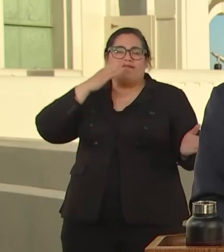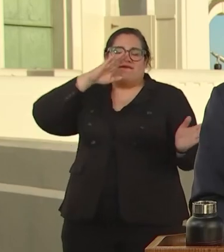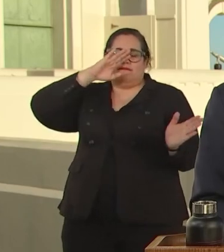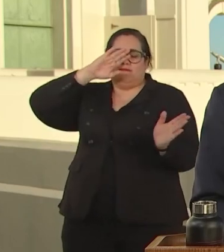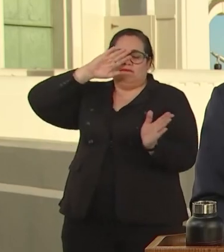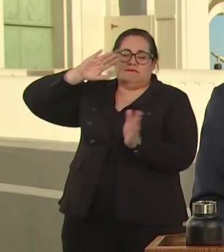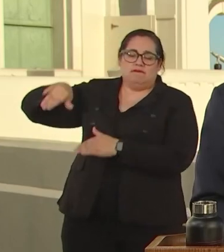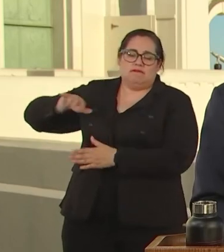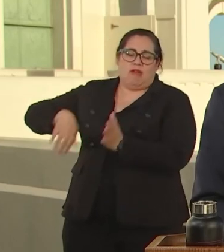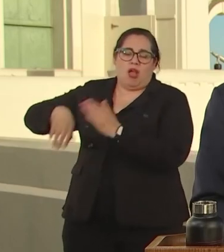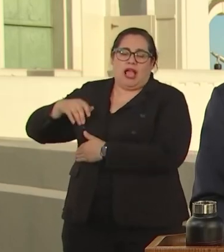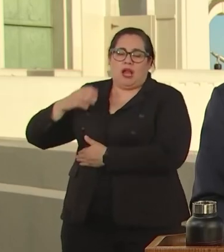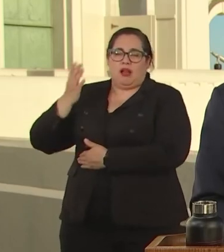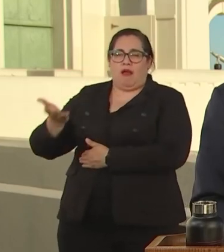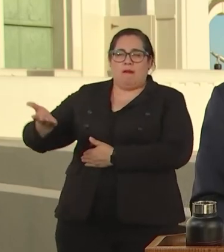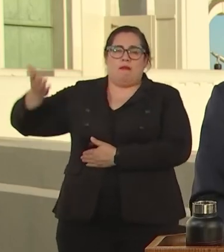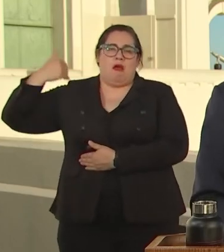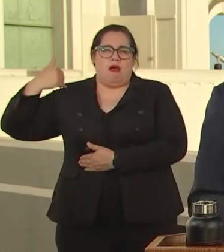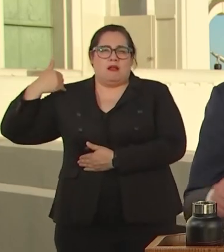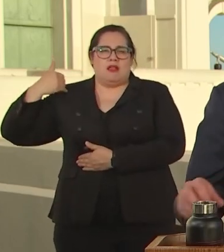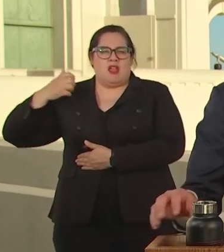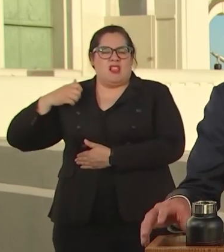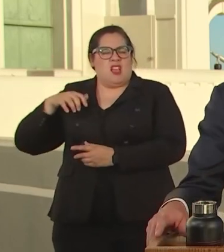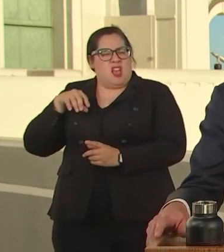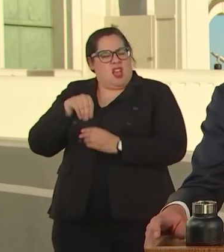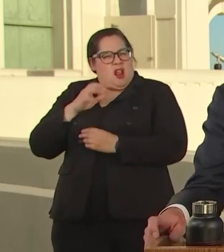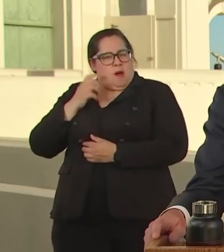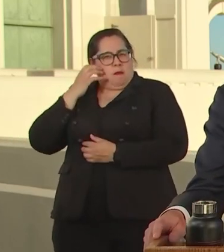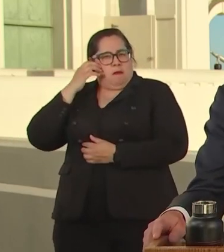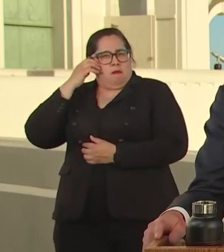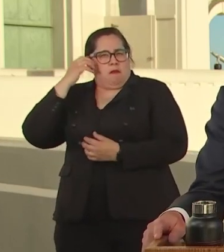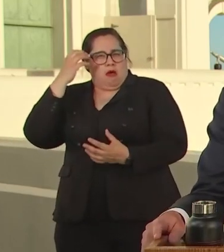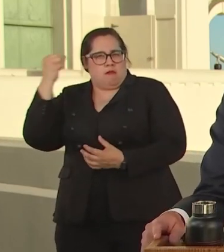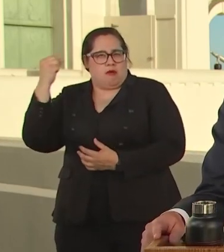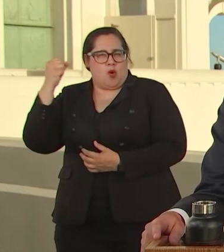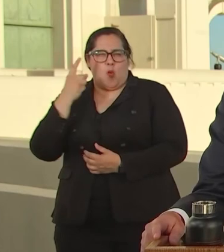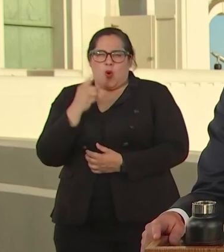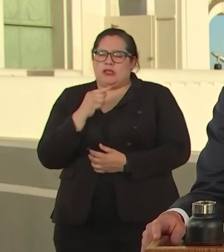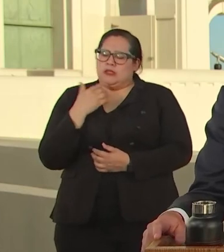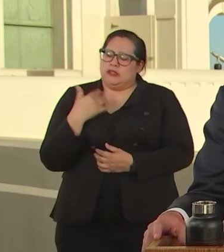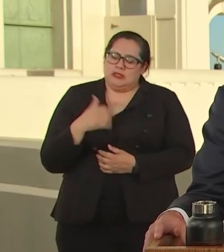WHEN YOU FORGET THE HAUNTING MEMORY.